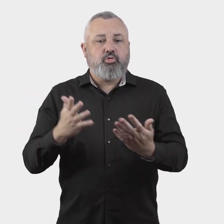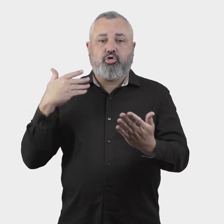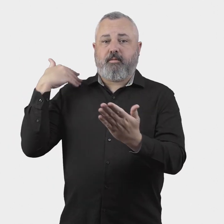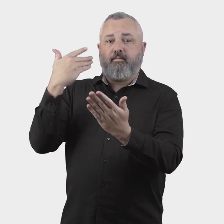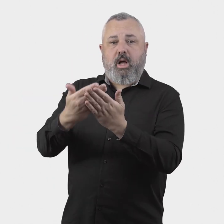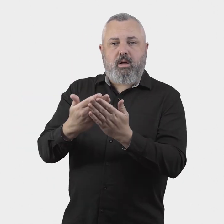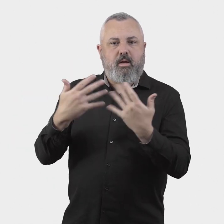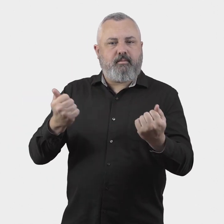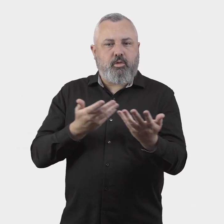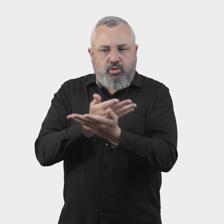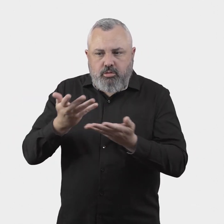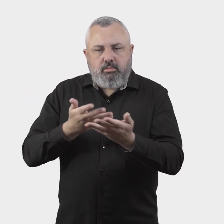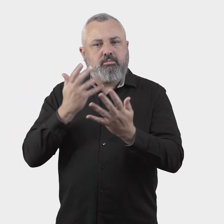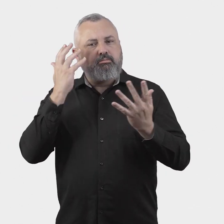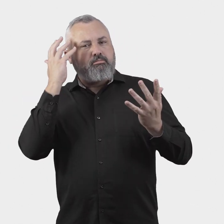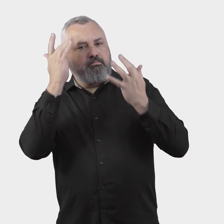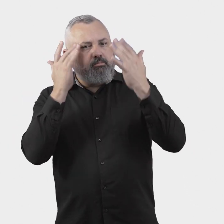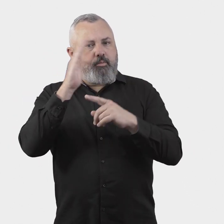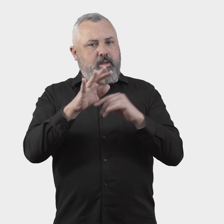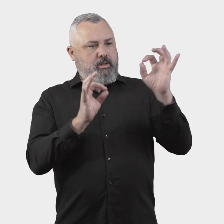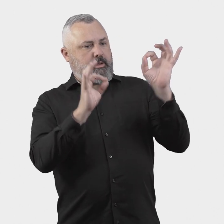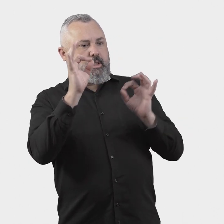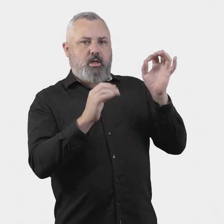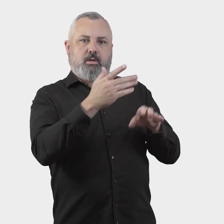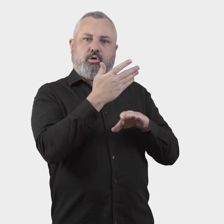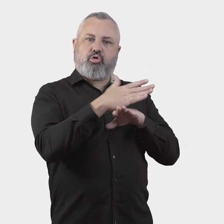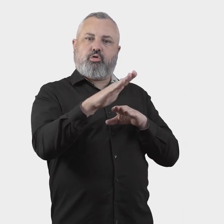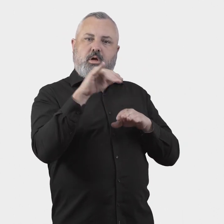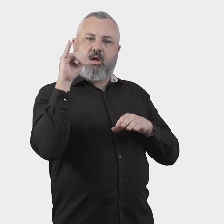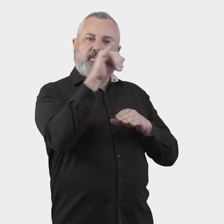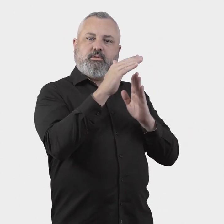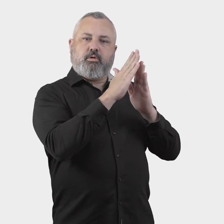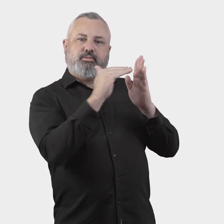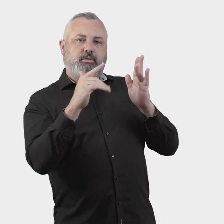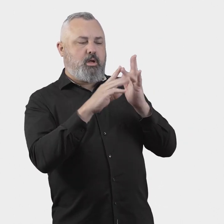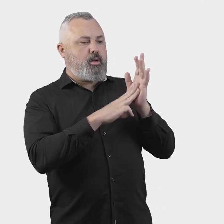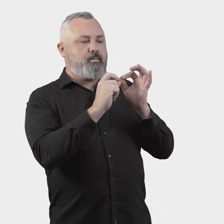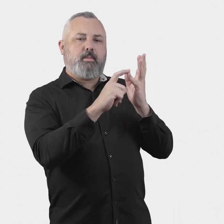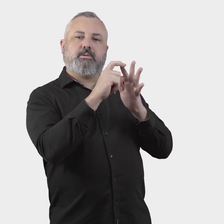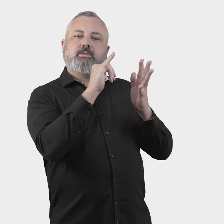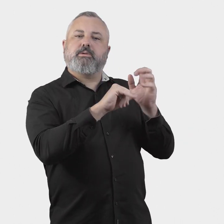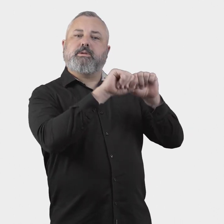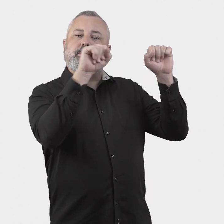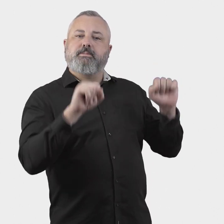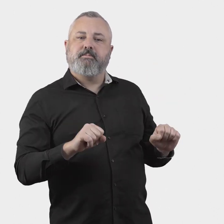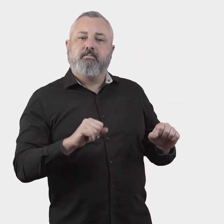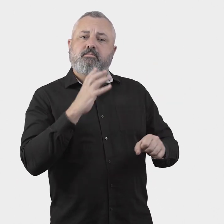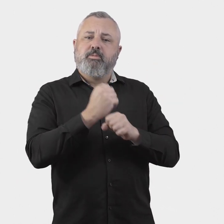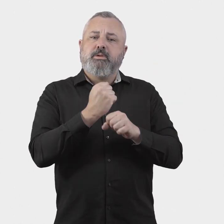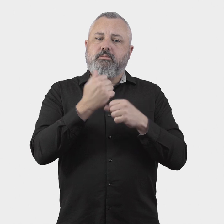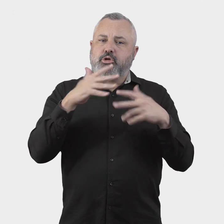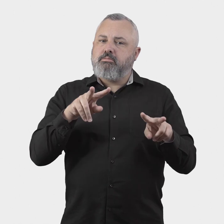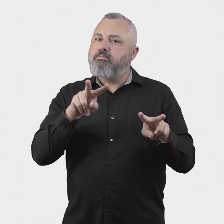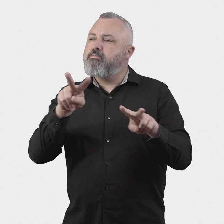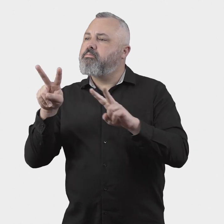In consulting on the design of the Aviation Industry Ombuds Scheme, the government has considered a